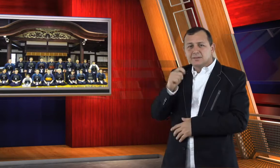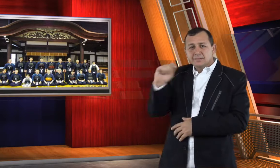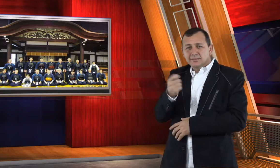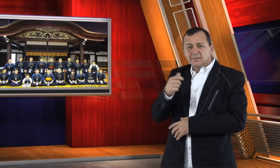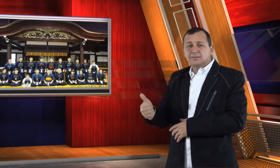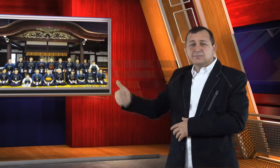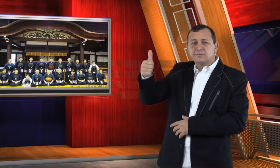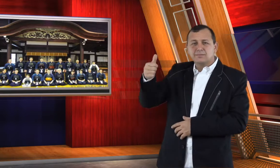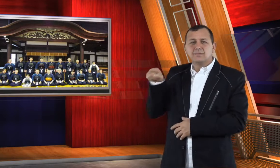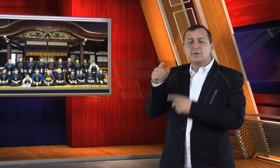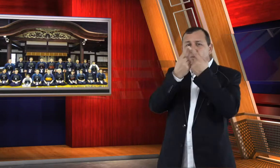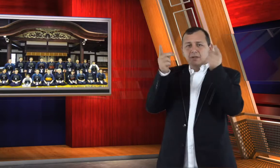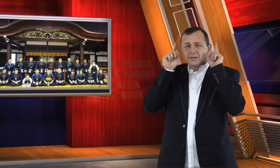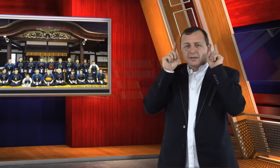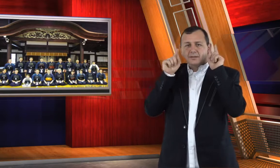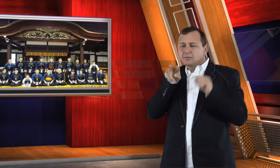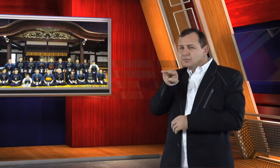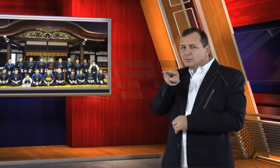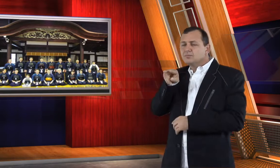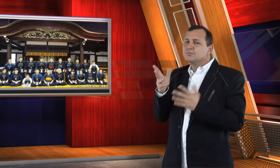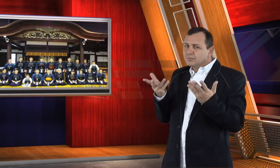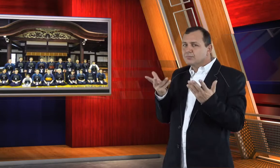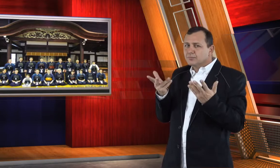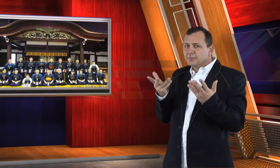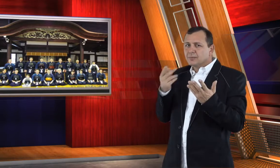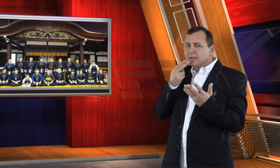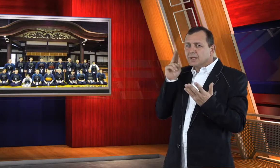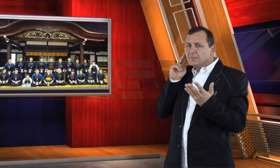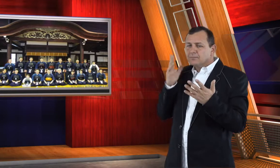Kendo Club at Beppu University was concerned about